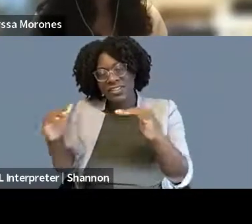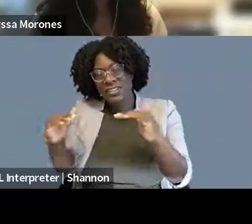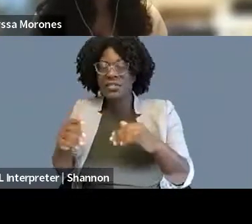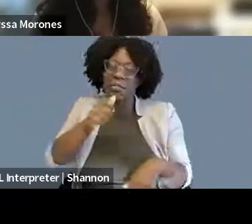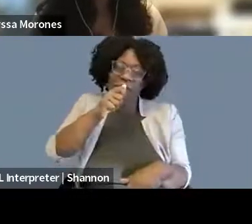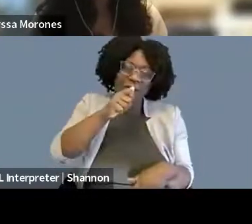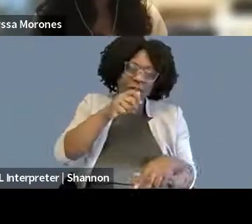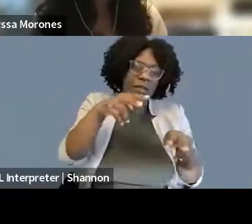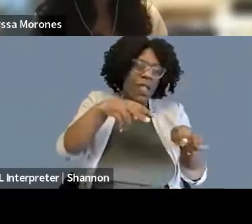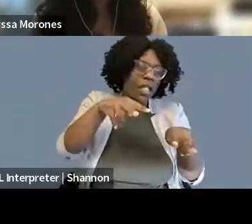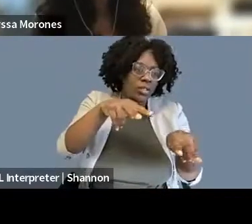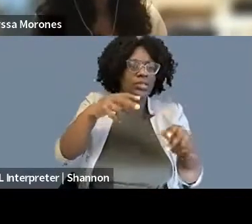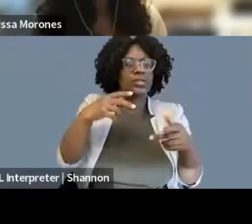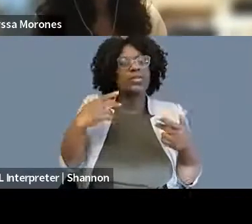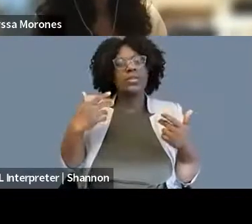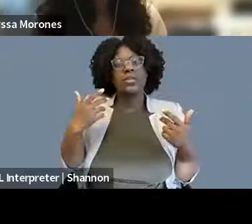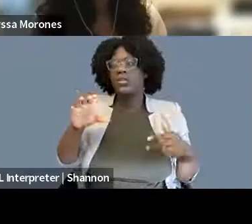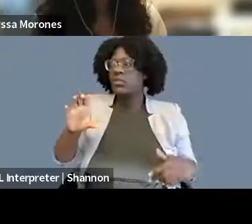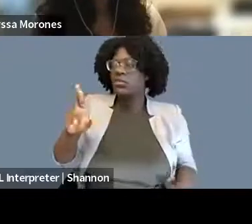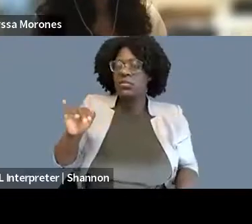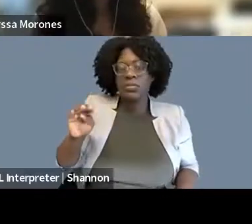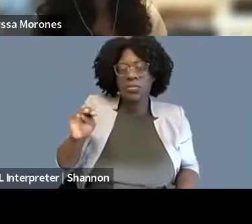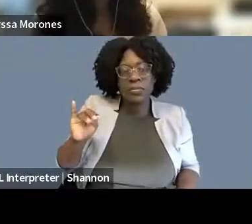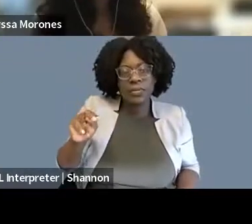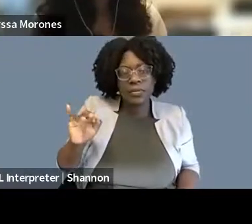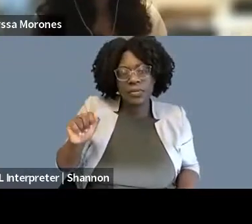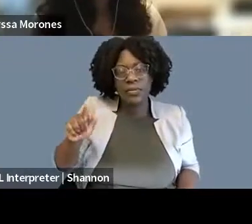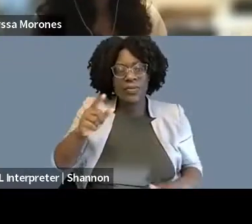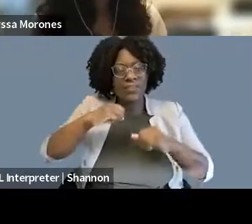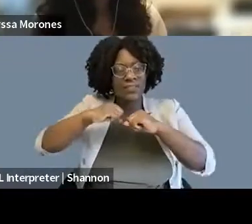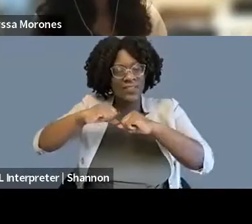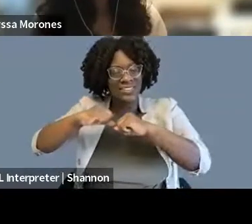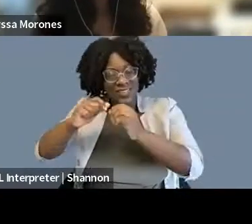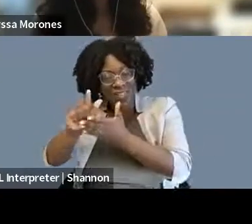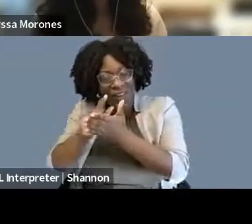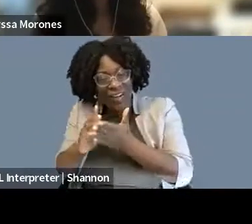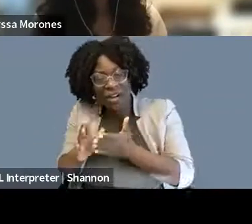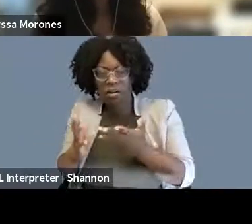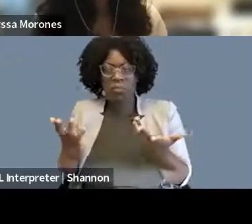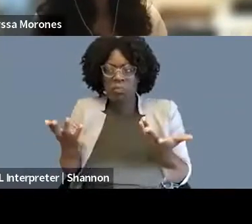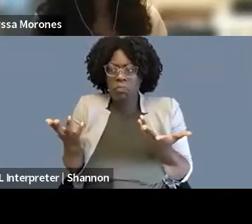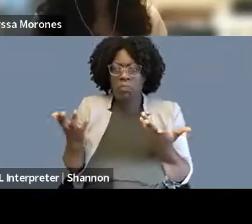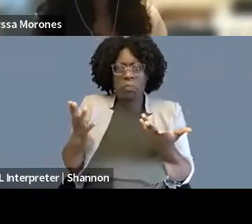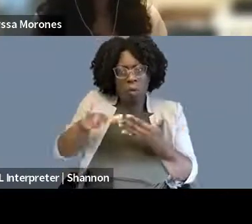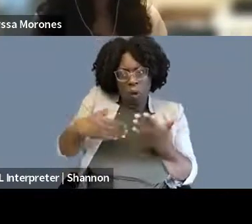You can be an amazing criminal defense lawyer and be a First Amendment lawyer, and I think that's something that we don't talk about enough.